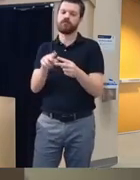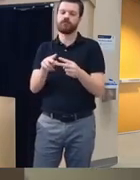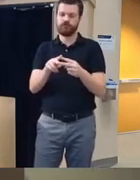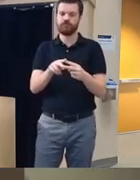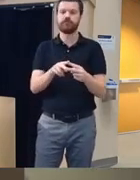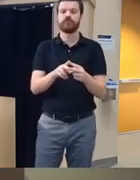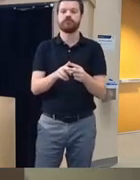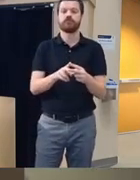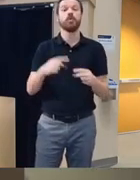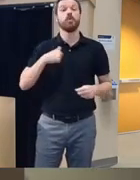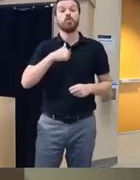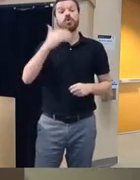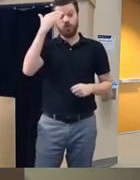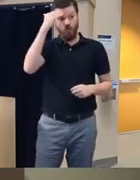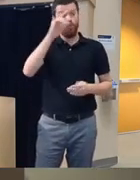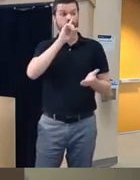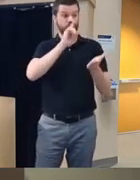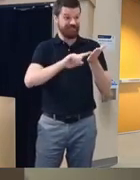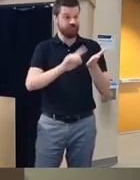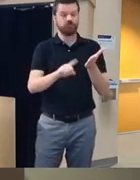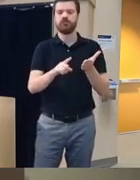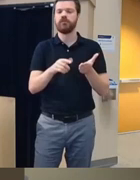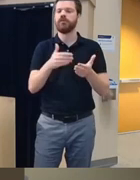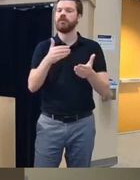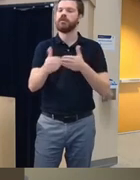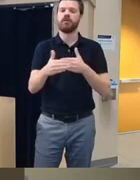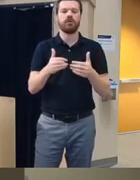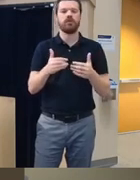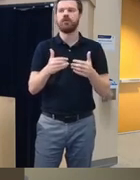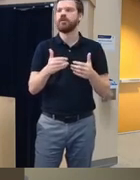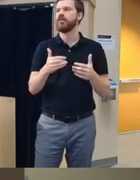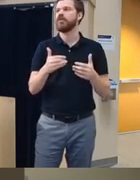human we know from the research that even if it's really rigorous and you're providing the human